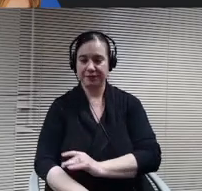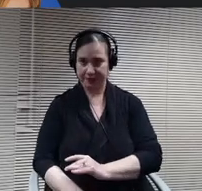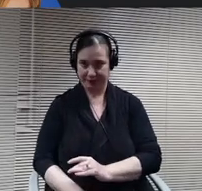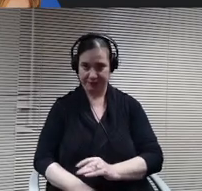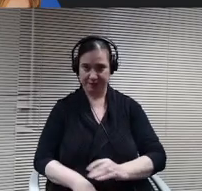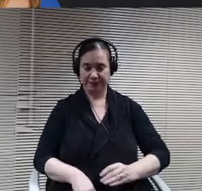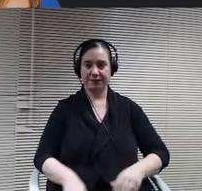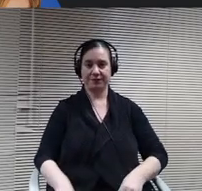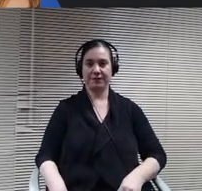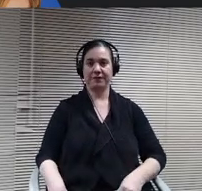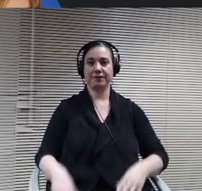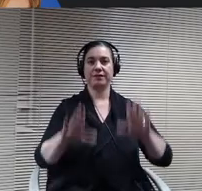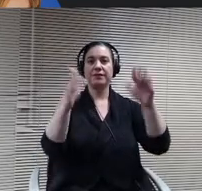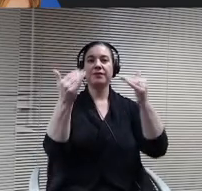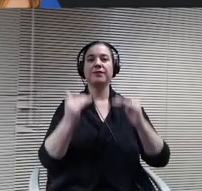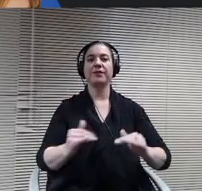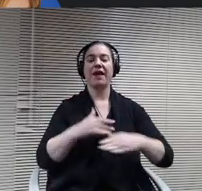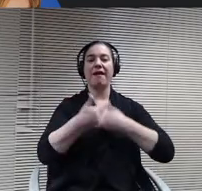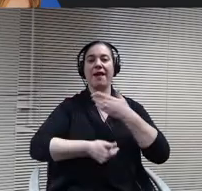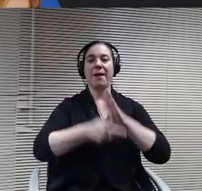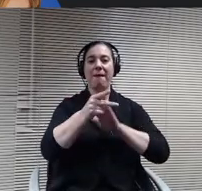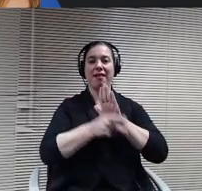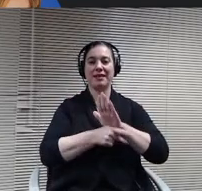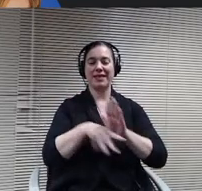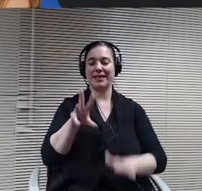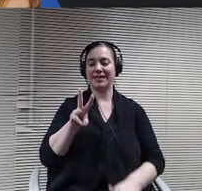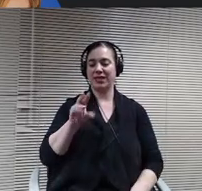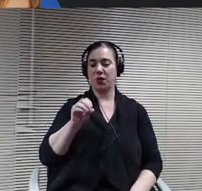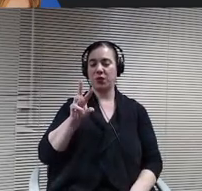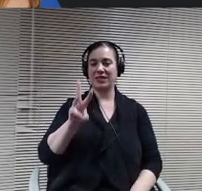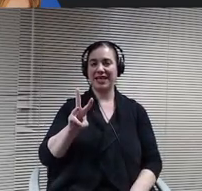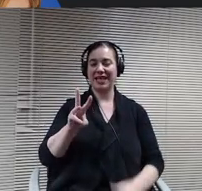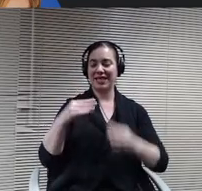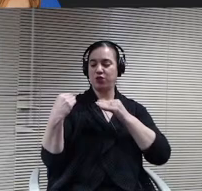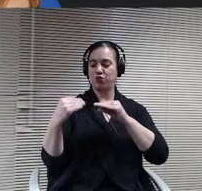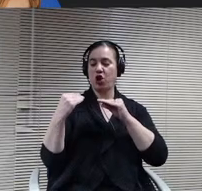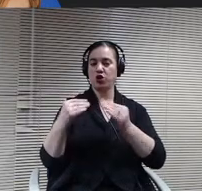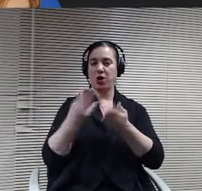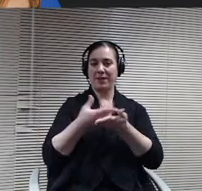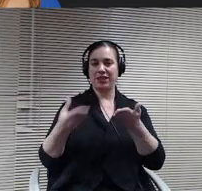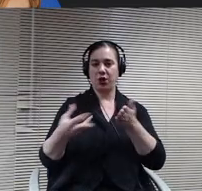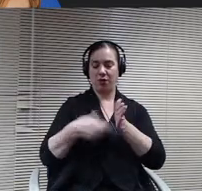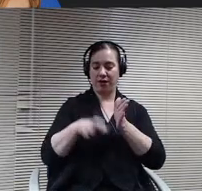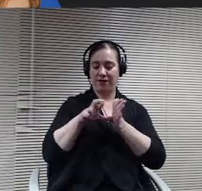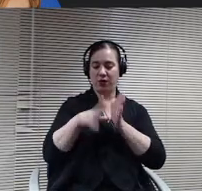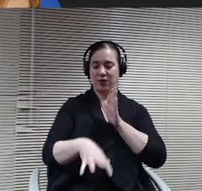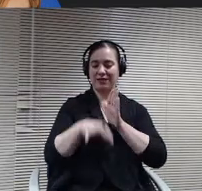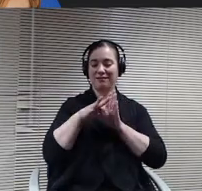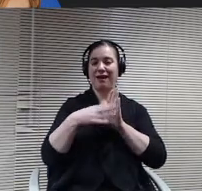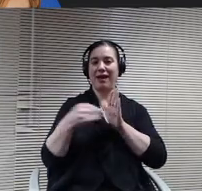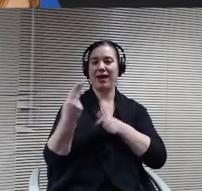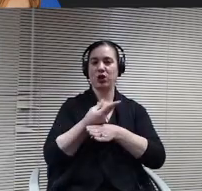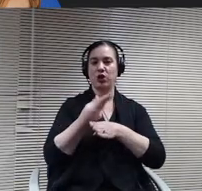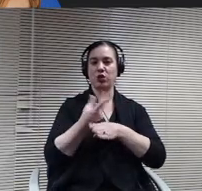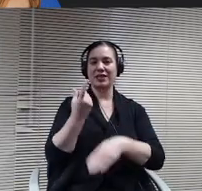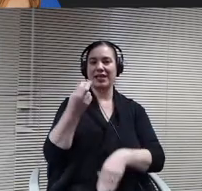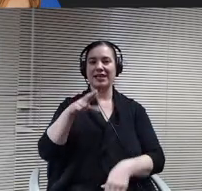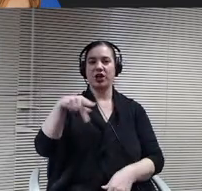instructional material review, selection and use Doctor Peterson Mr Chair members aboard. As I've said, each time